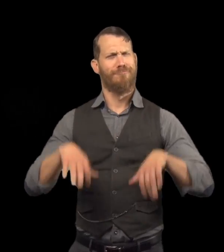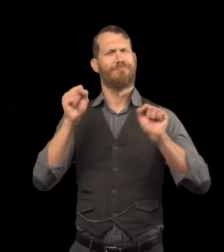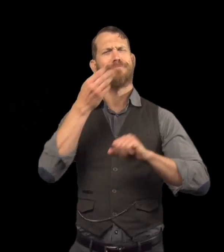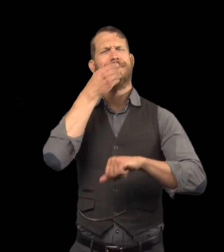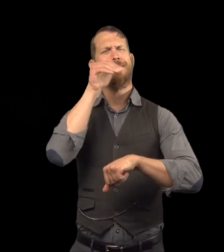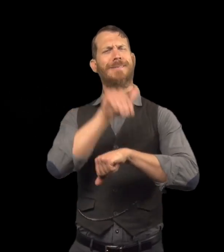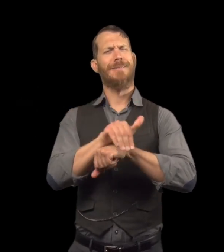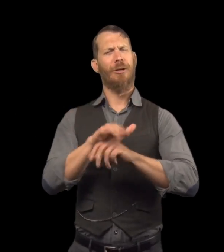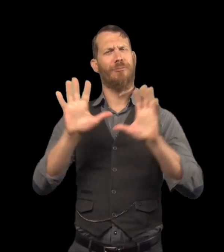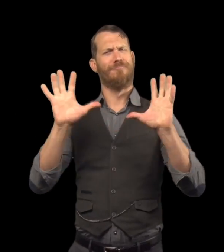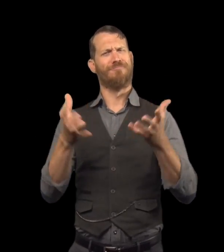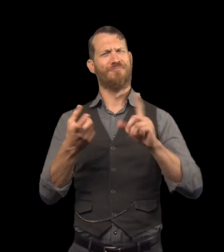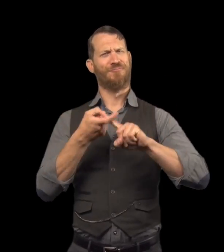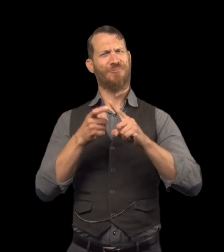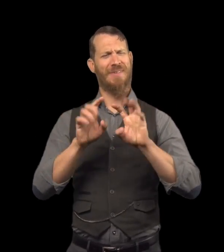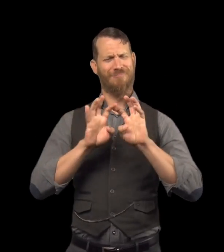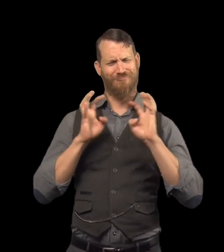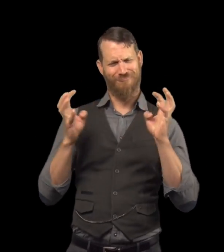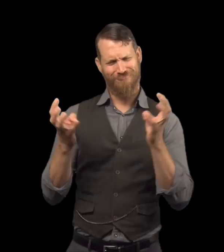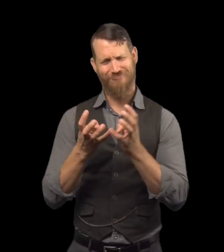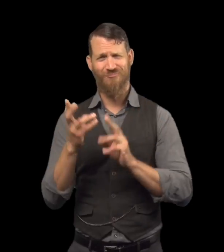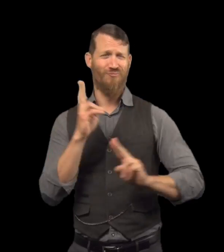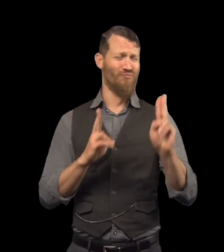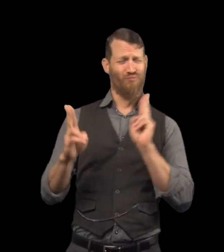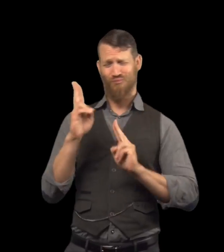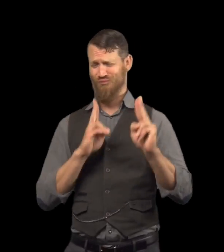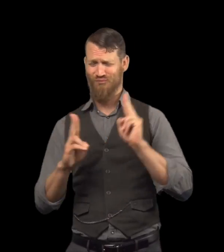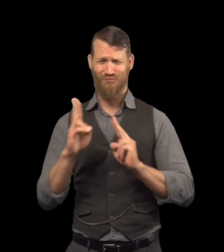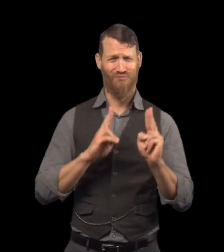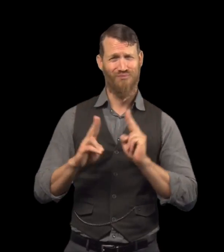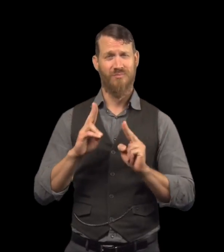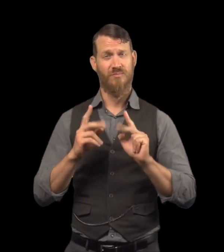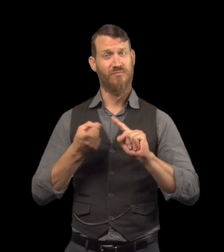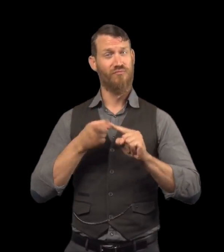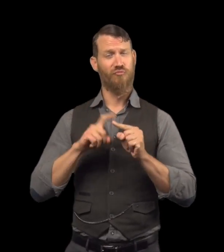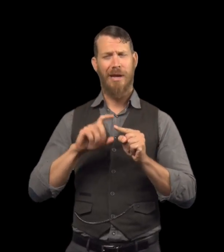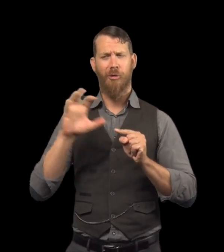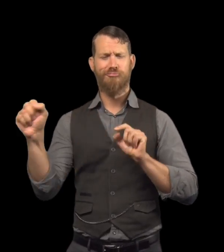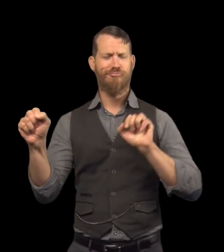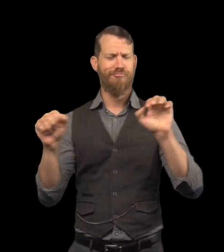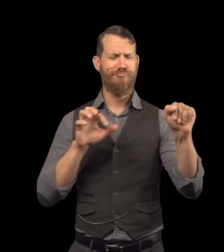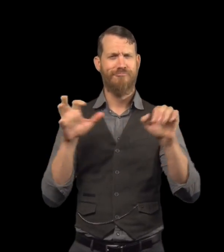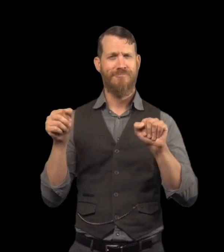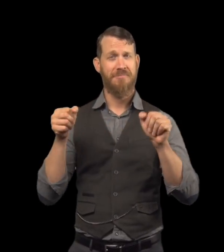Dr Jekyll House hosts dinner parties for friends to gather.